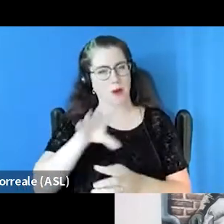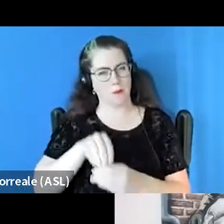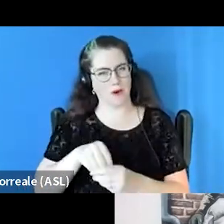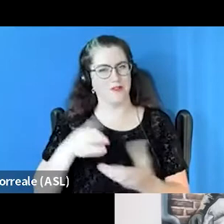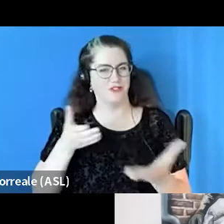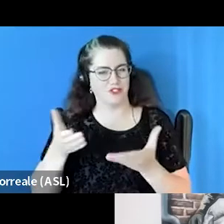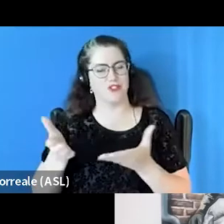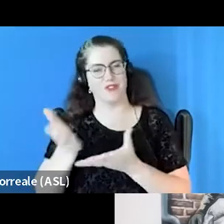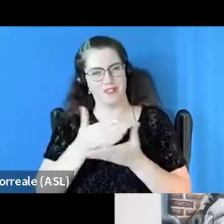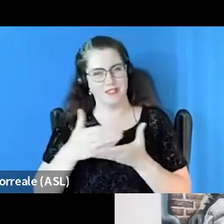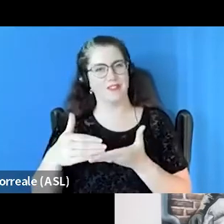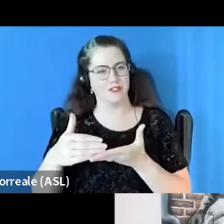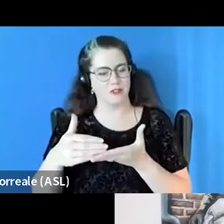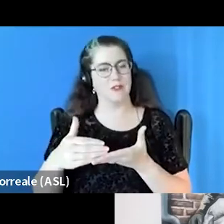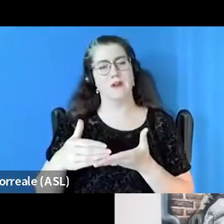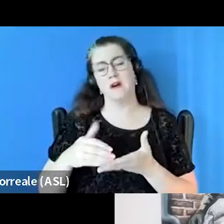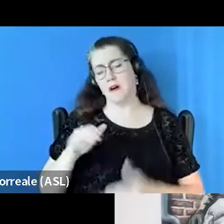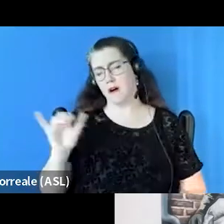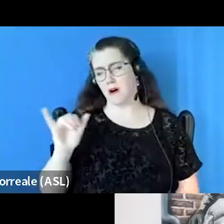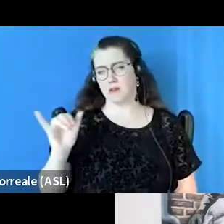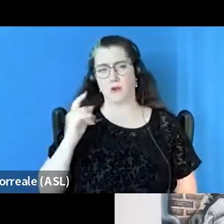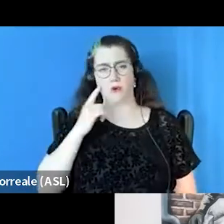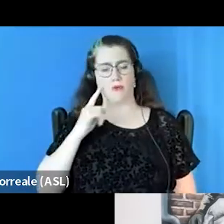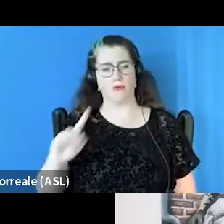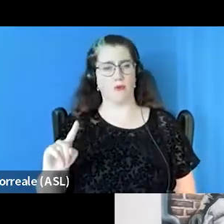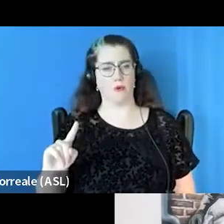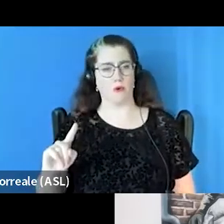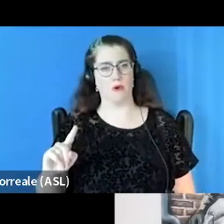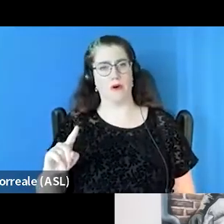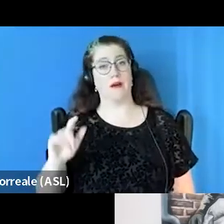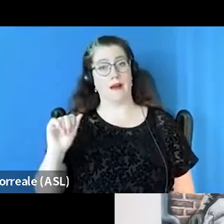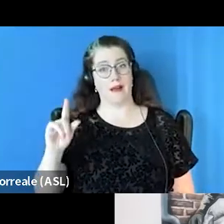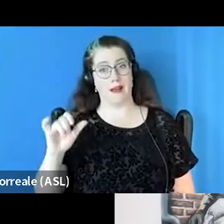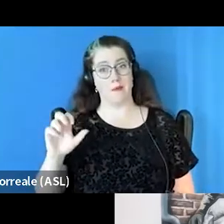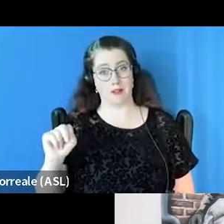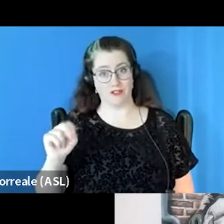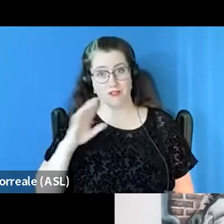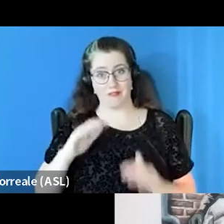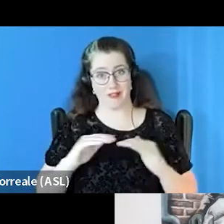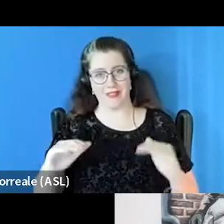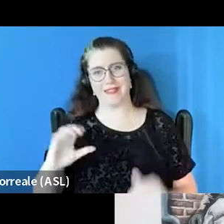and even more so at the administrative level, the C-suite, if you will.